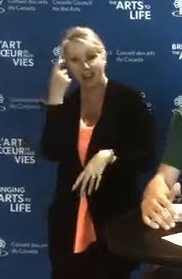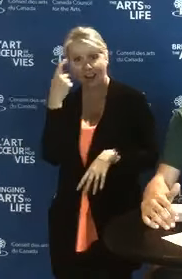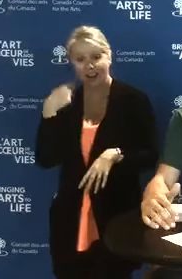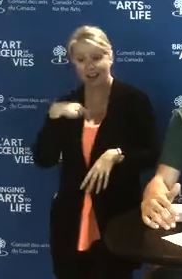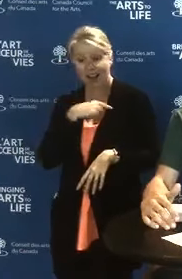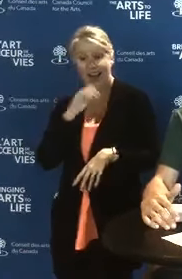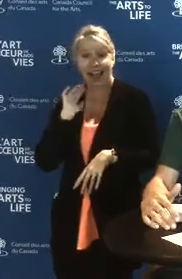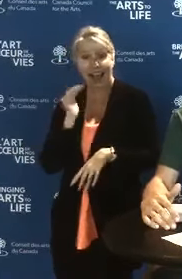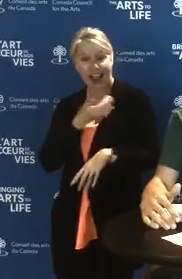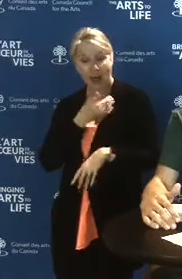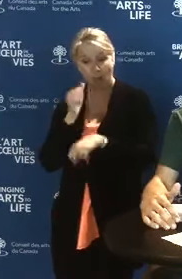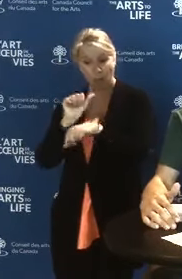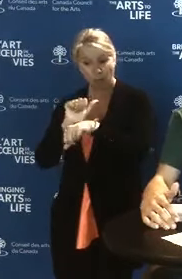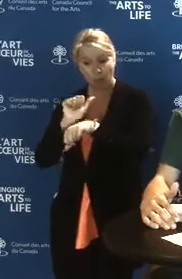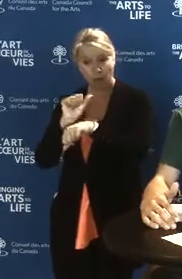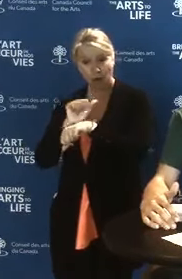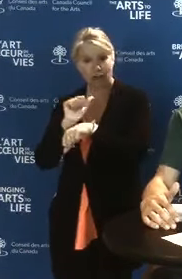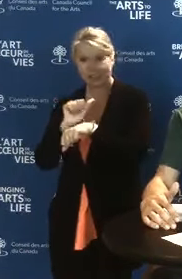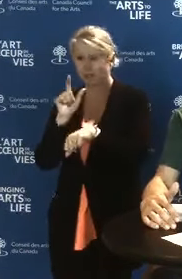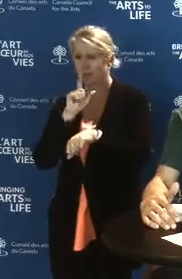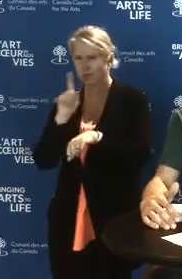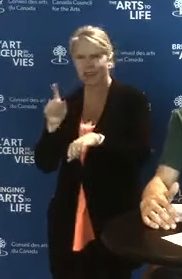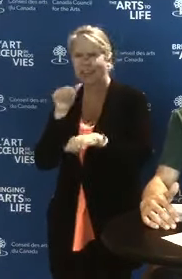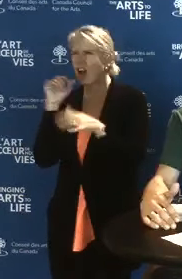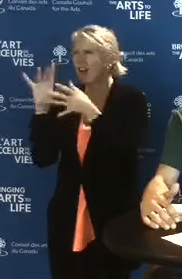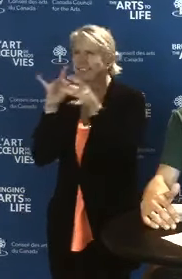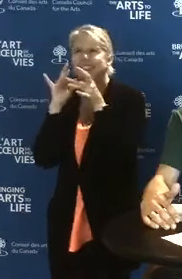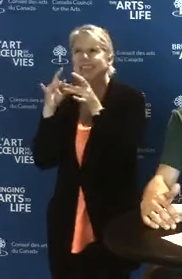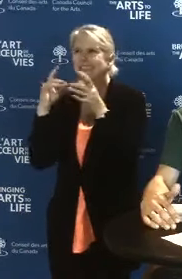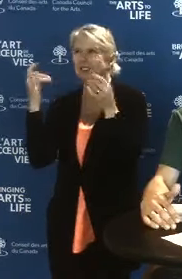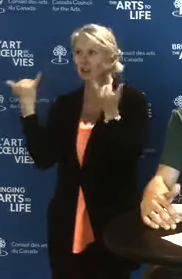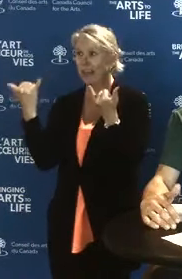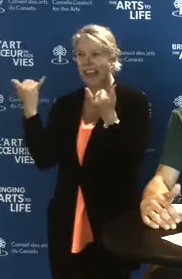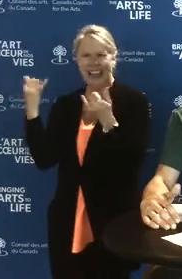of the fast-changing and connected digital world.